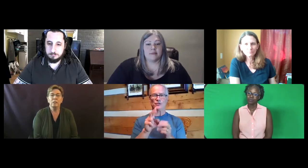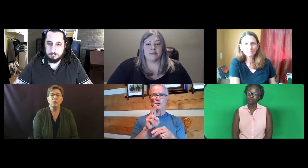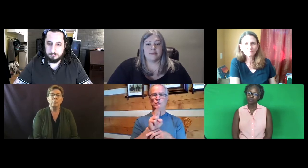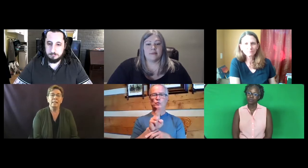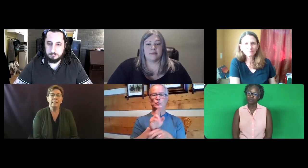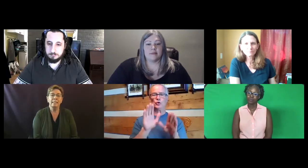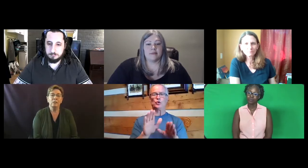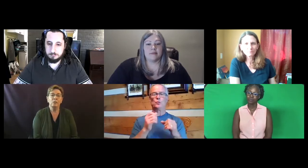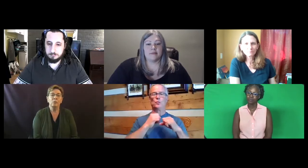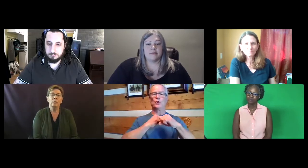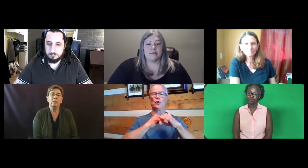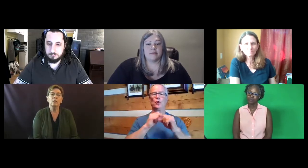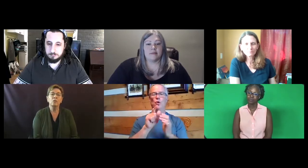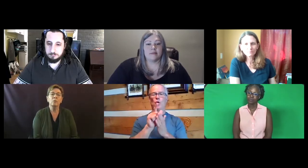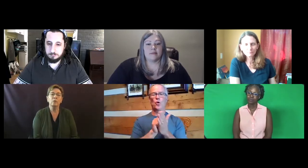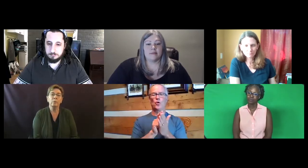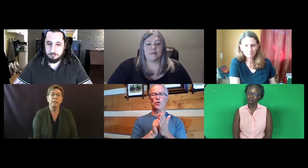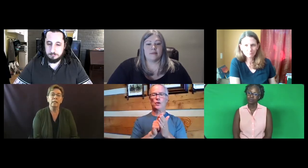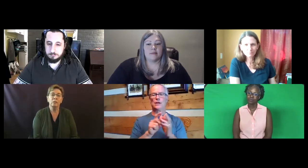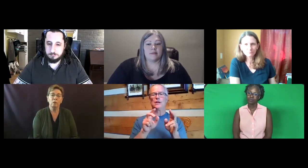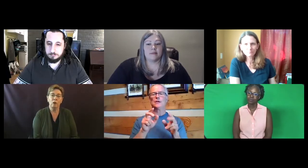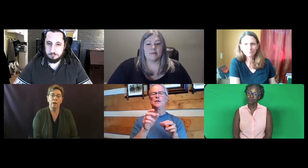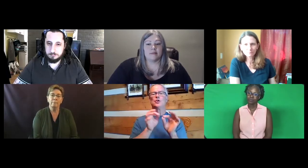passed a statute. The consumer Protections law.